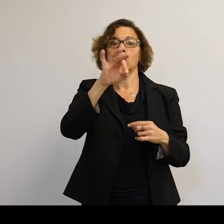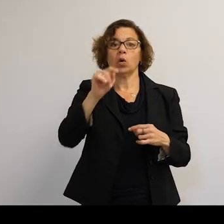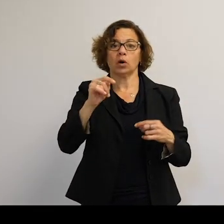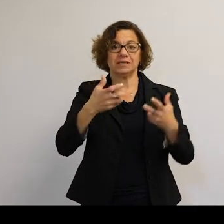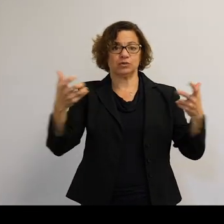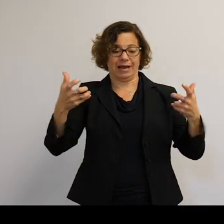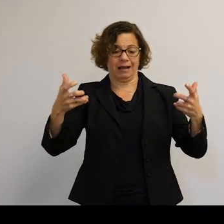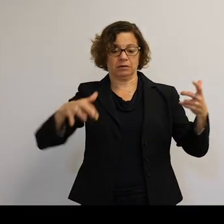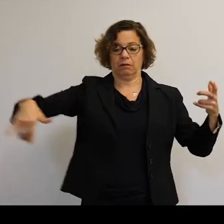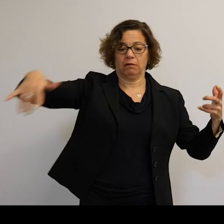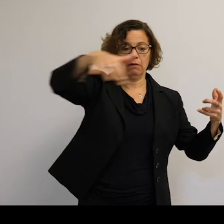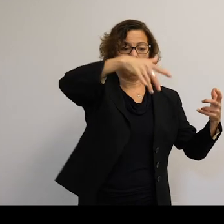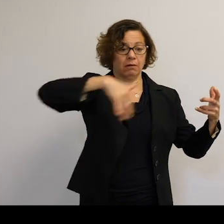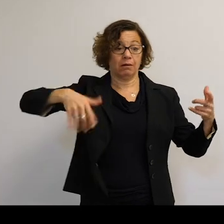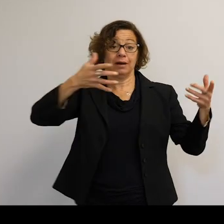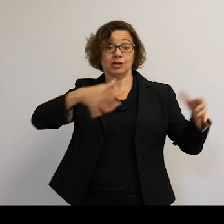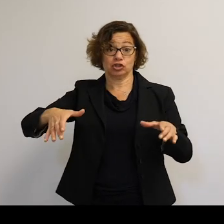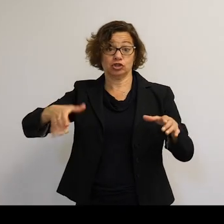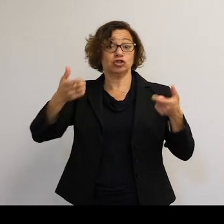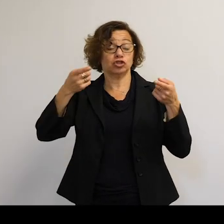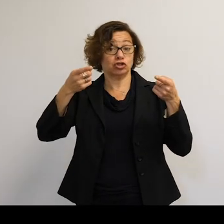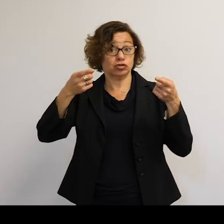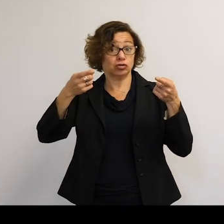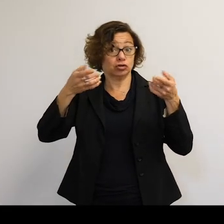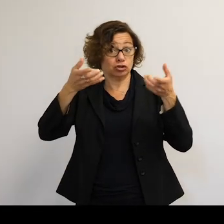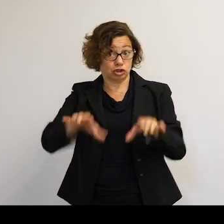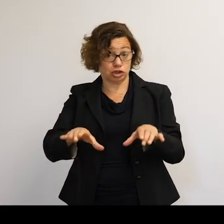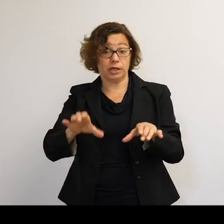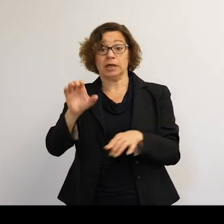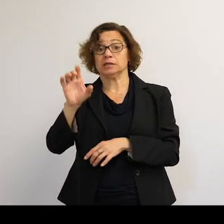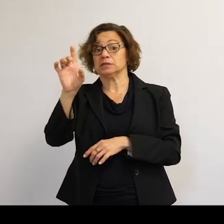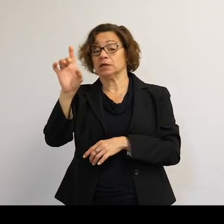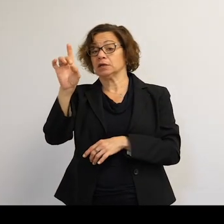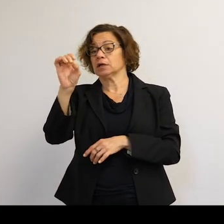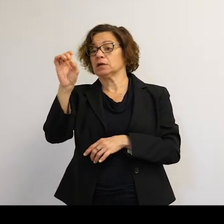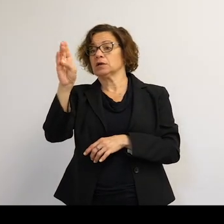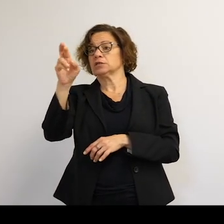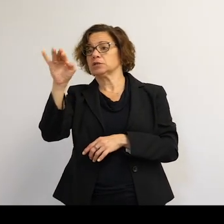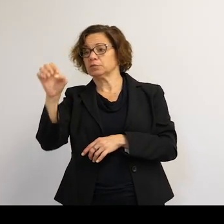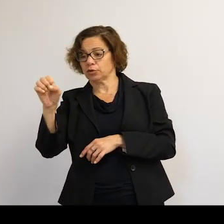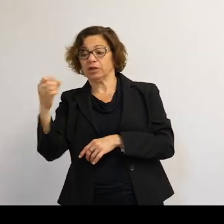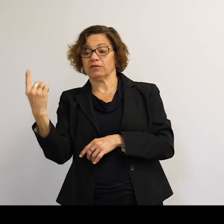a chance of debris from one satellite hitting another piece of debris from the same satellite, because of the spread of these orbits,